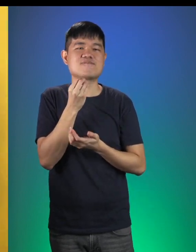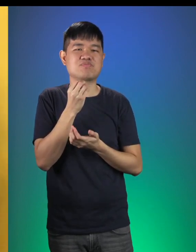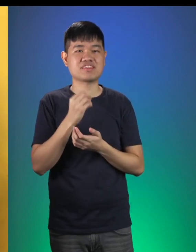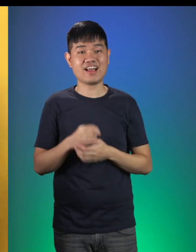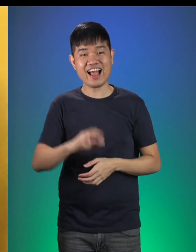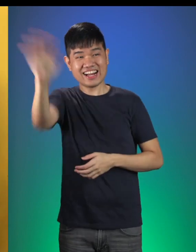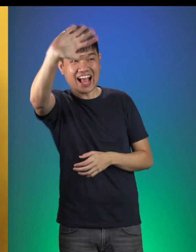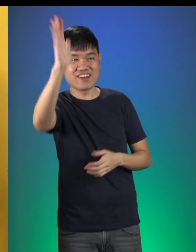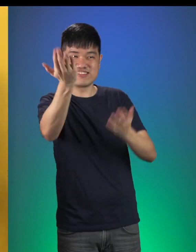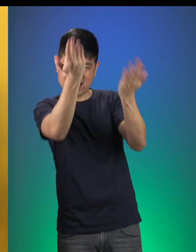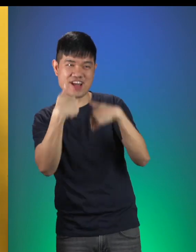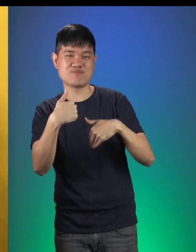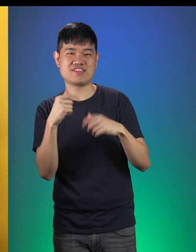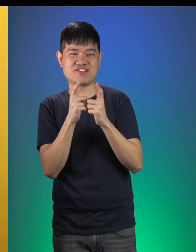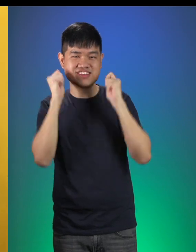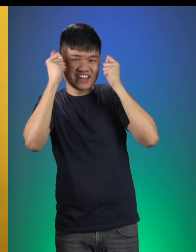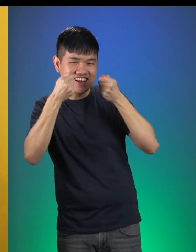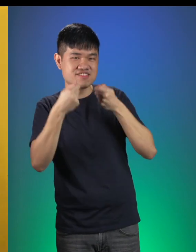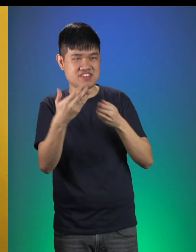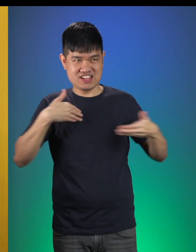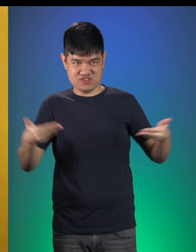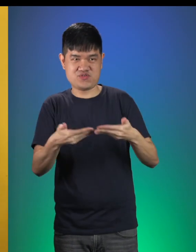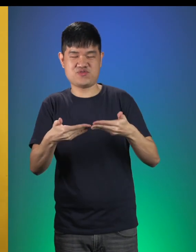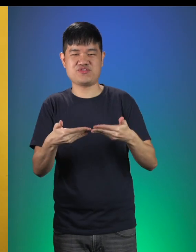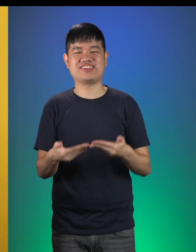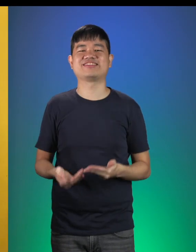Goldilocks: Hey Little Red! Come on in! Let me introduce you.